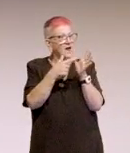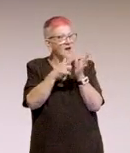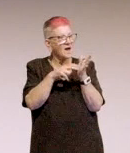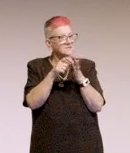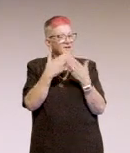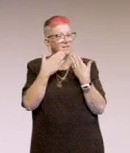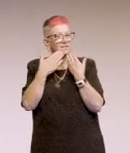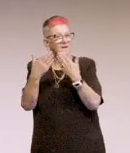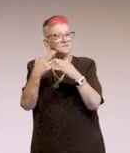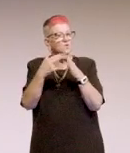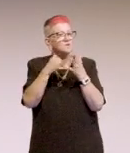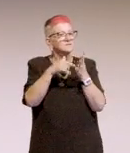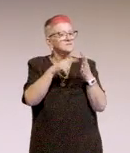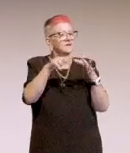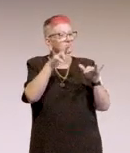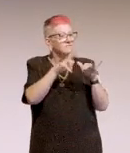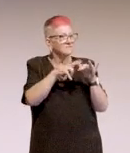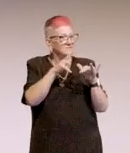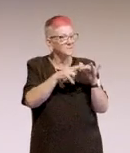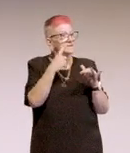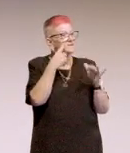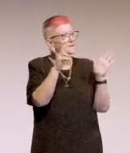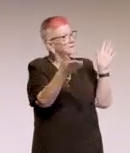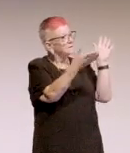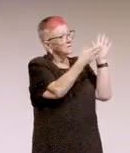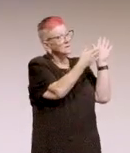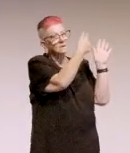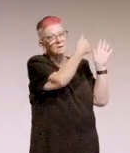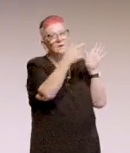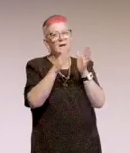So, the Braille is actually says MLC.